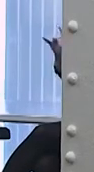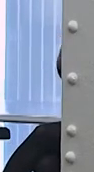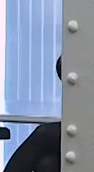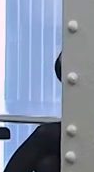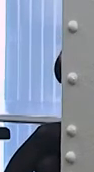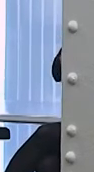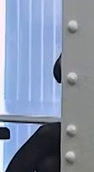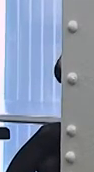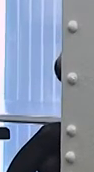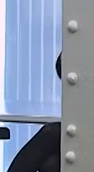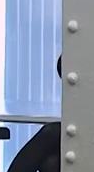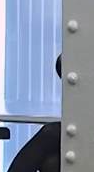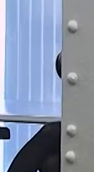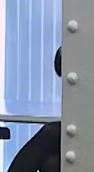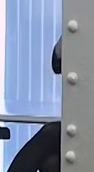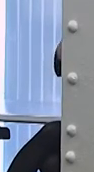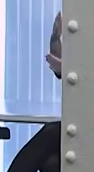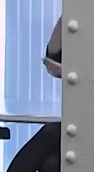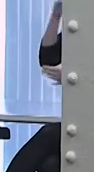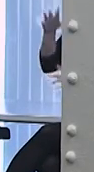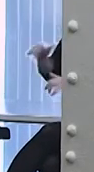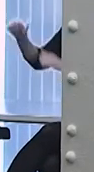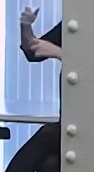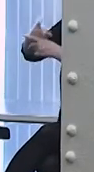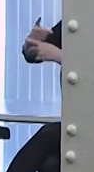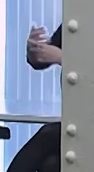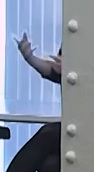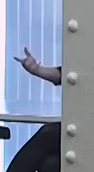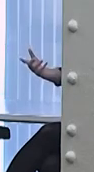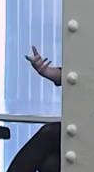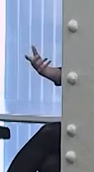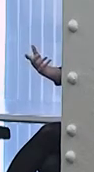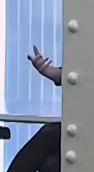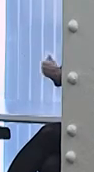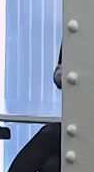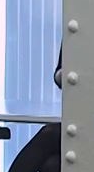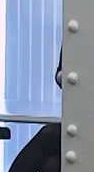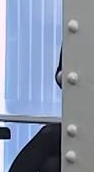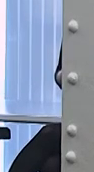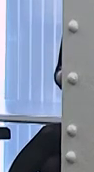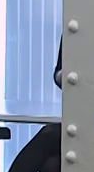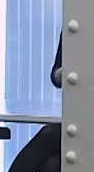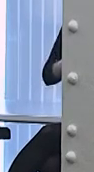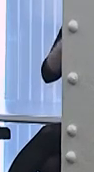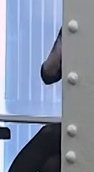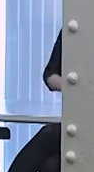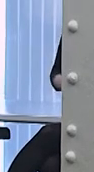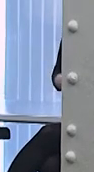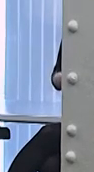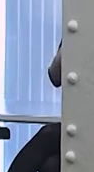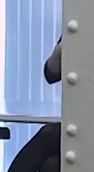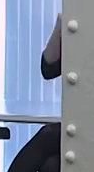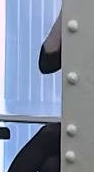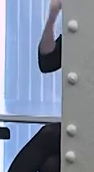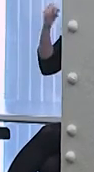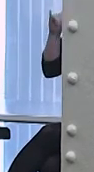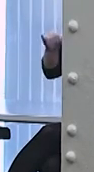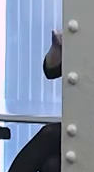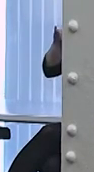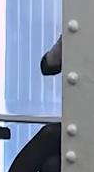because obviously you can't understand what's going on. And finally there's this idea that society can't change.